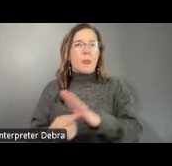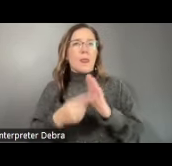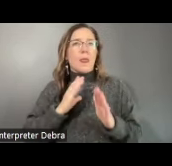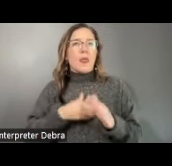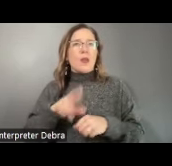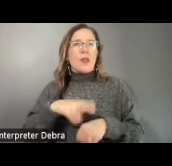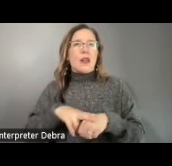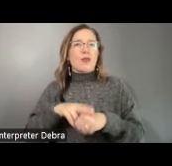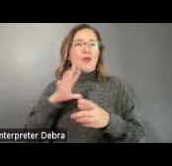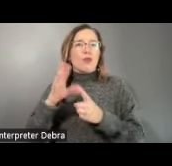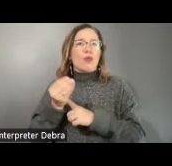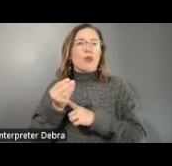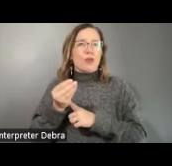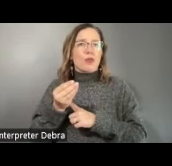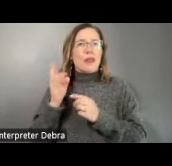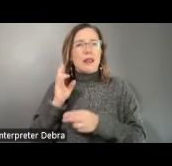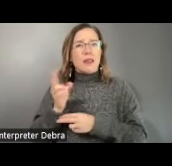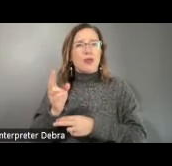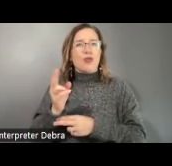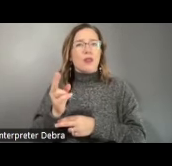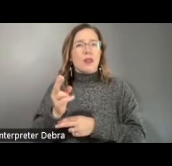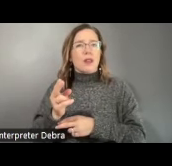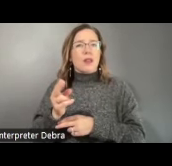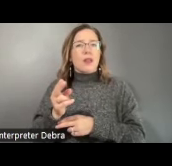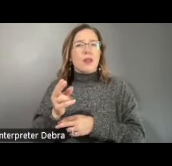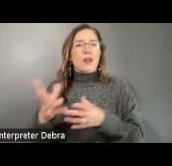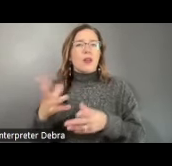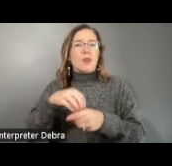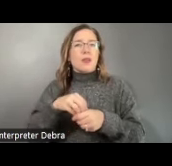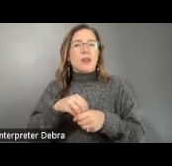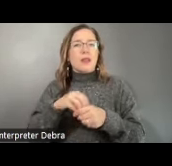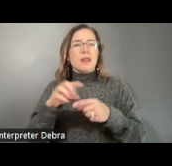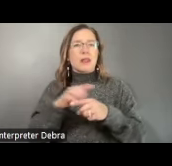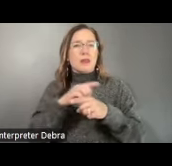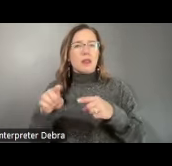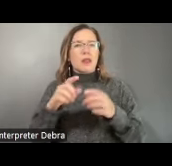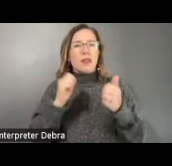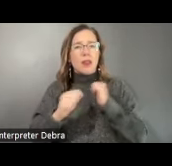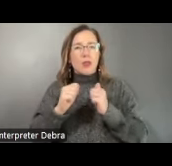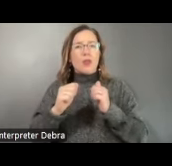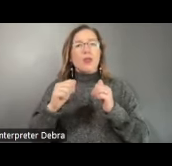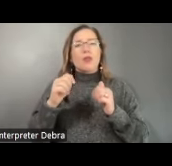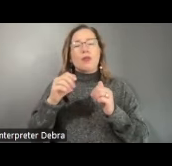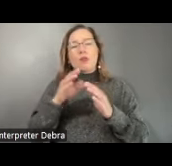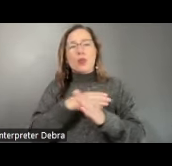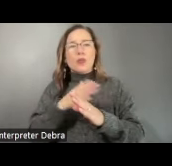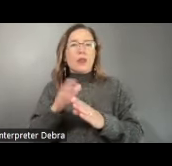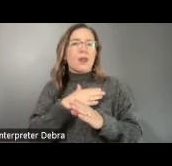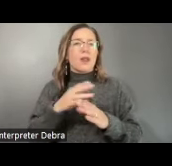culture and history, encompassing disciplines such as theater, music, literature, craft,